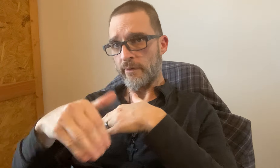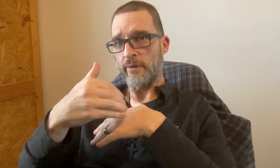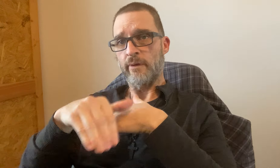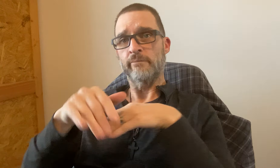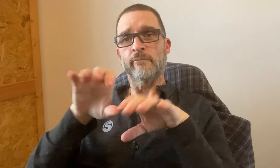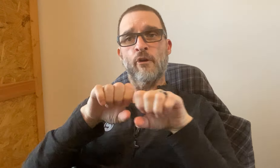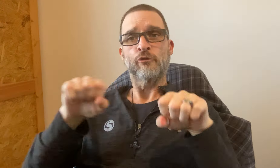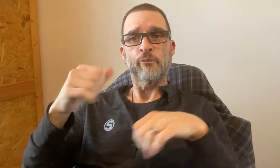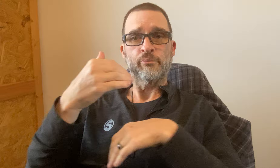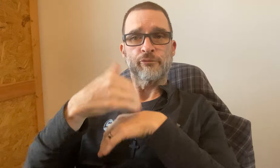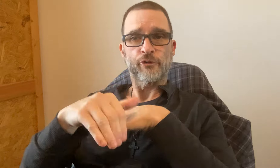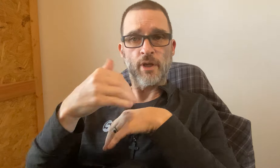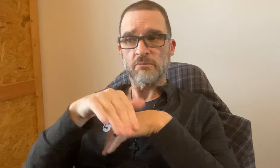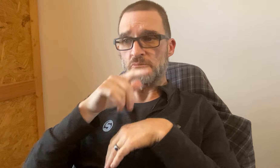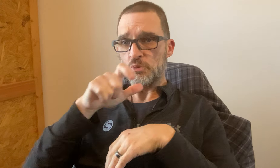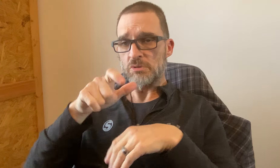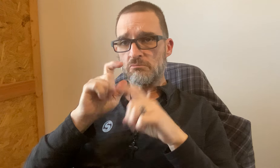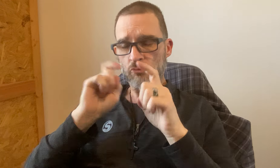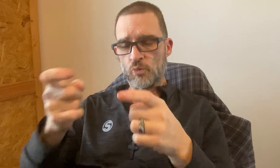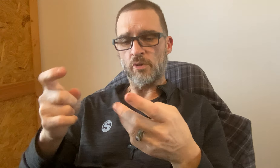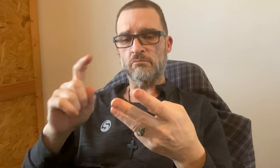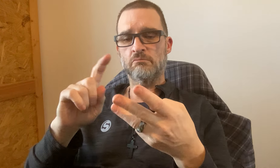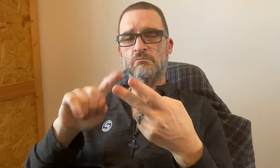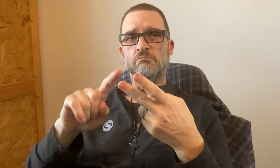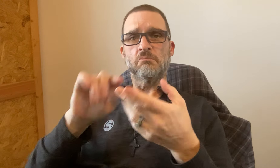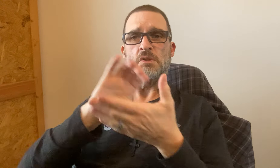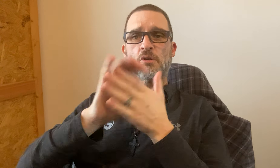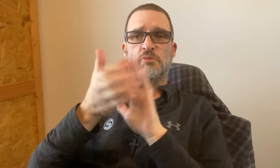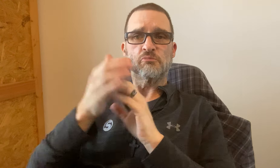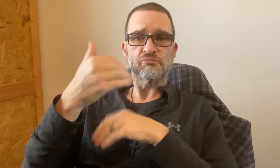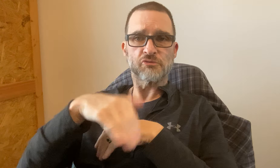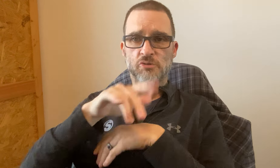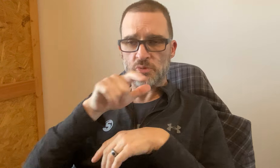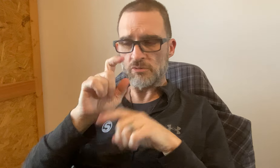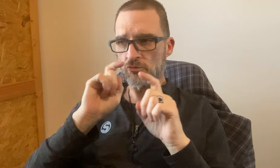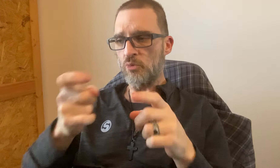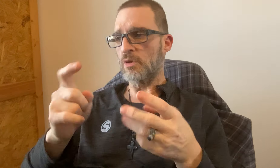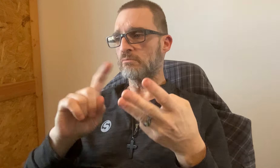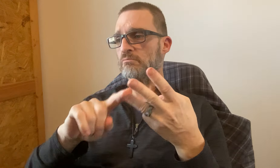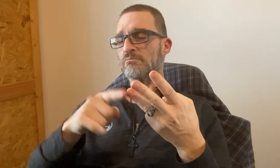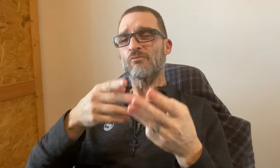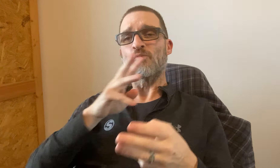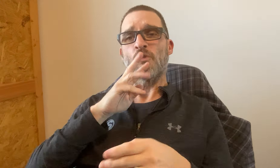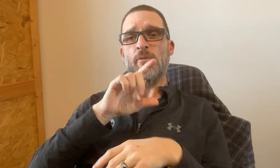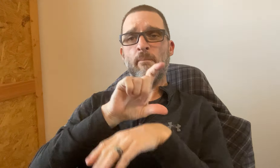Bread, hot dog bread if you don't need - you can donate those. Hamburger bread that you don't need, you can donate those.